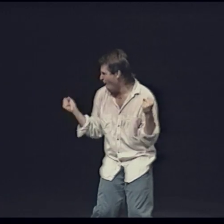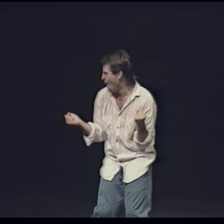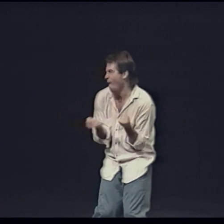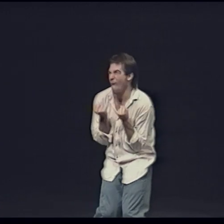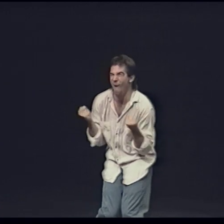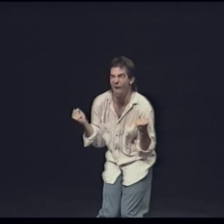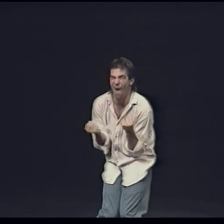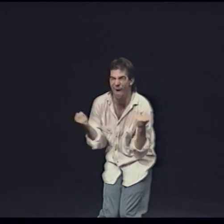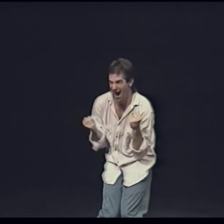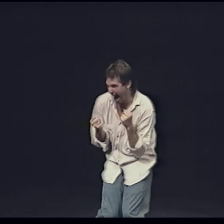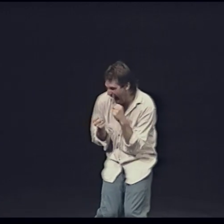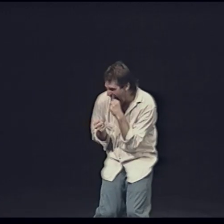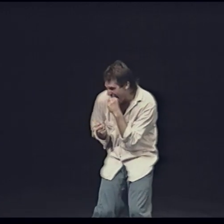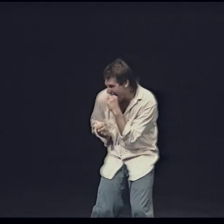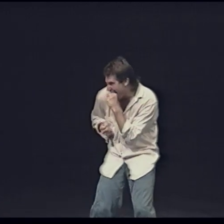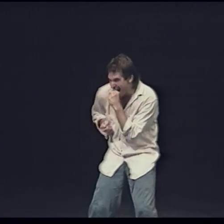And cold!